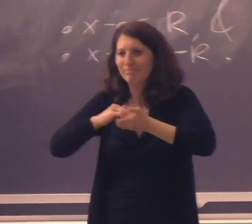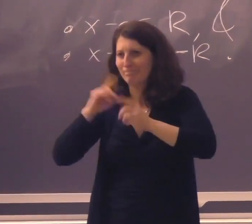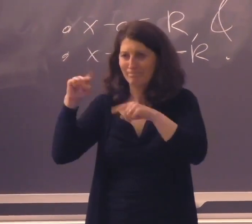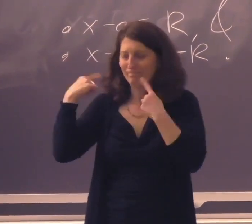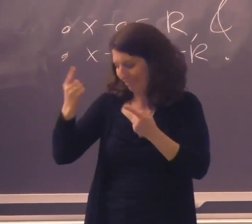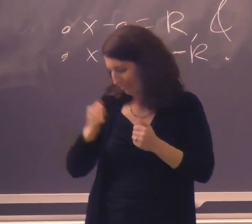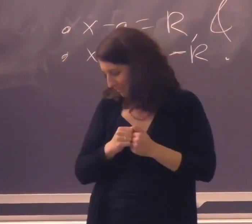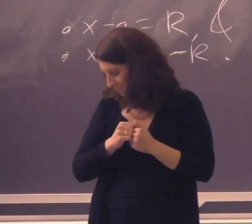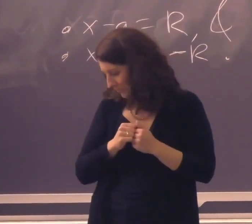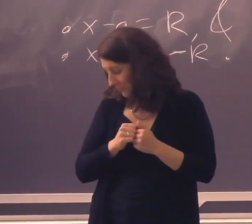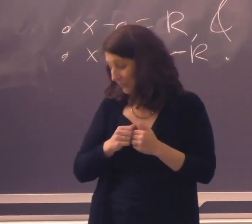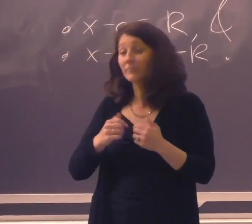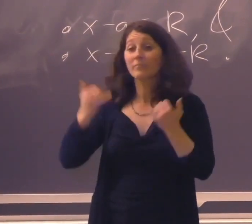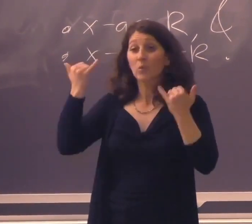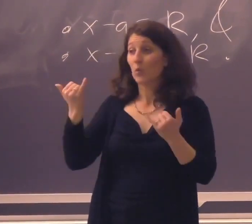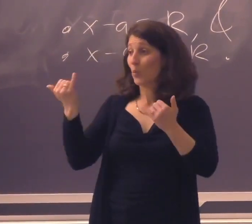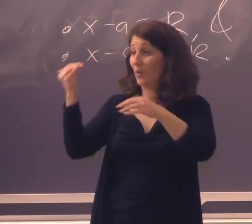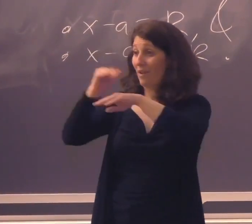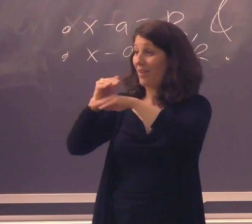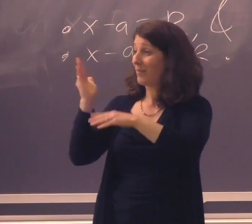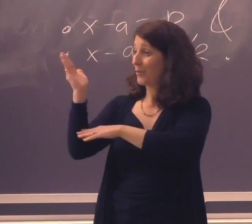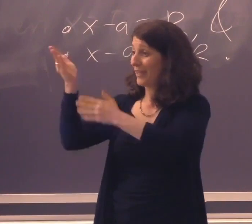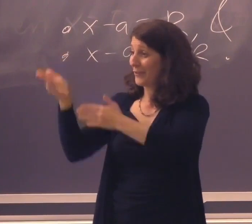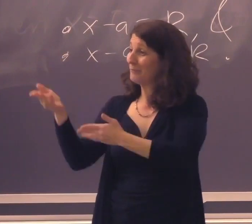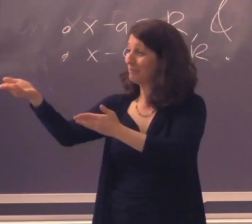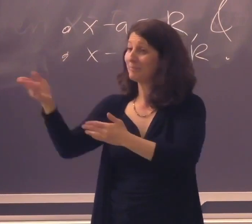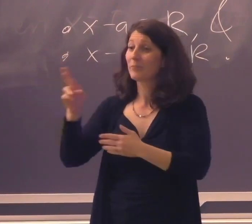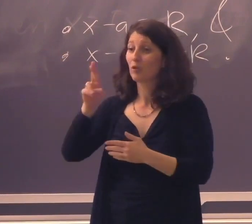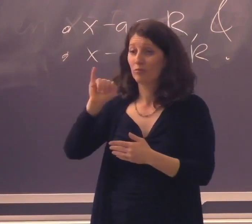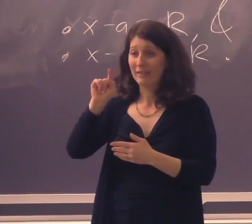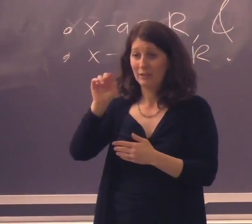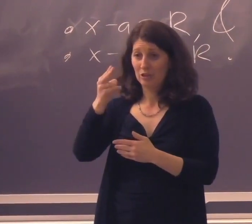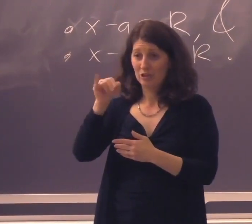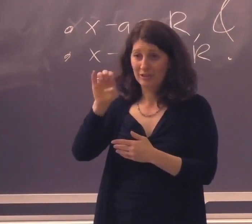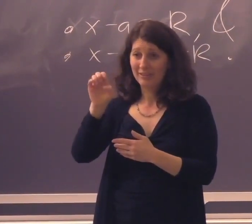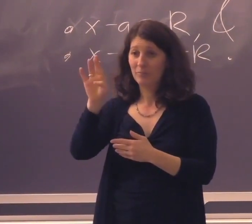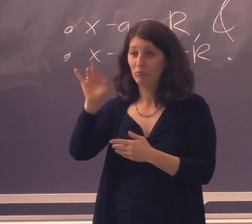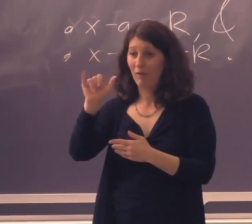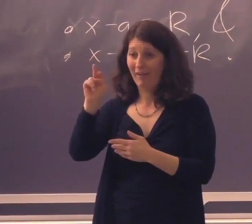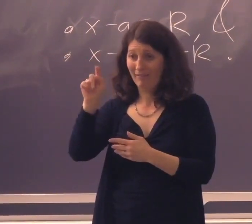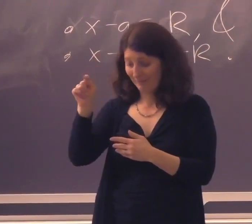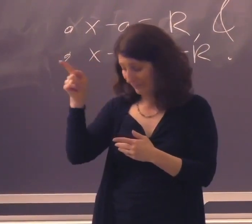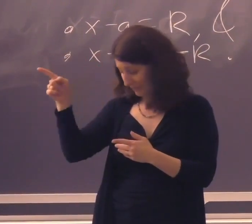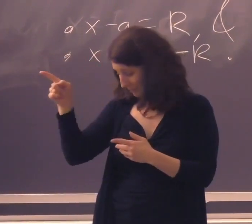and collaborations, including this one tonight. Our presenter this evening is Richie Bryant.